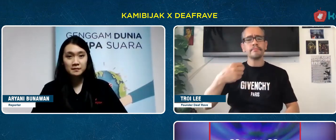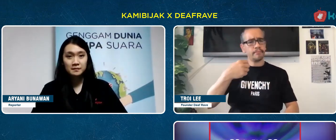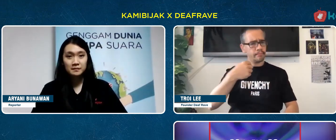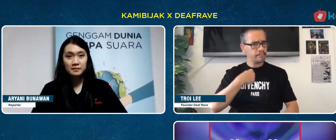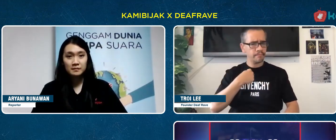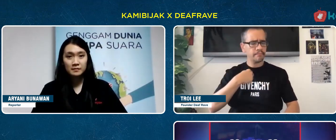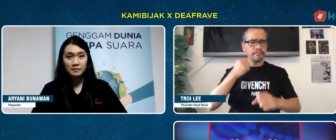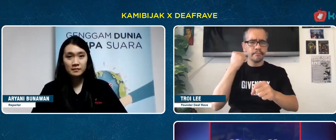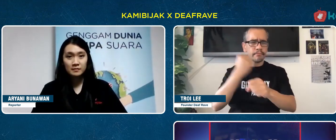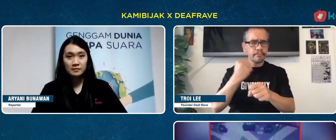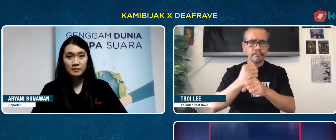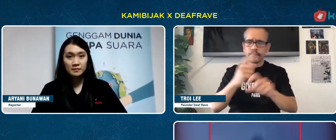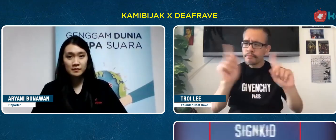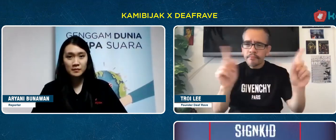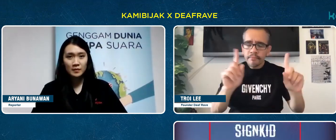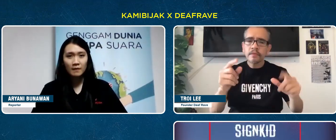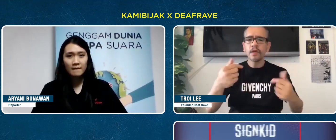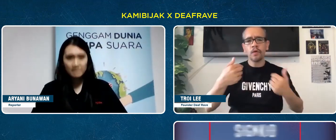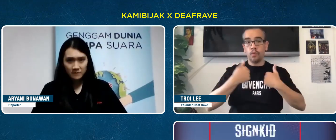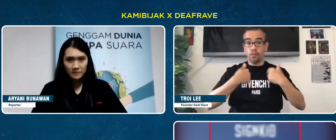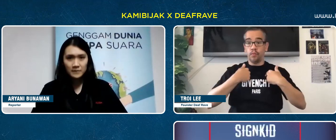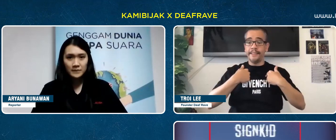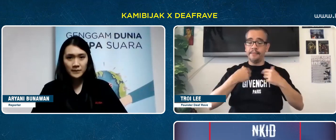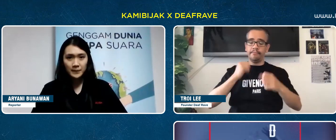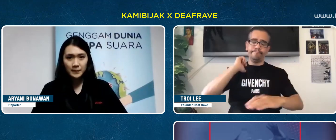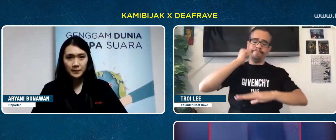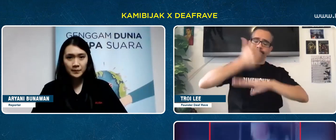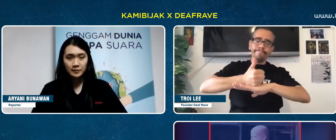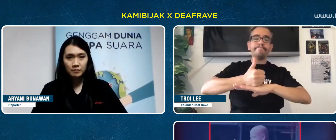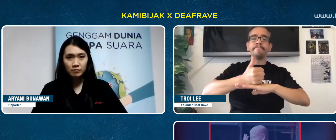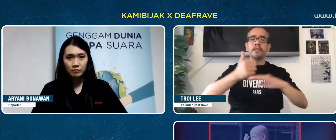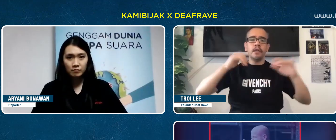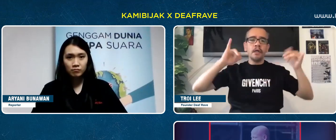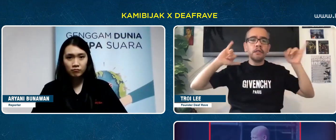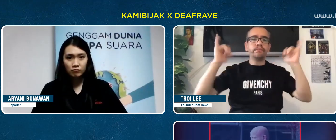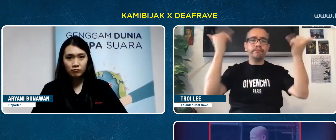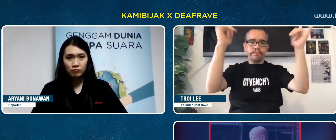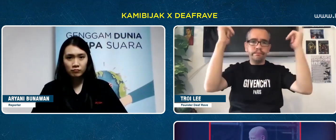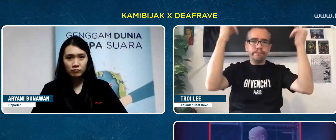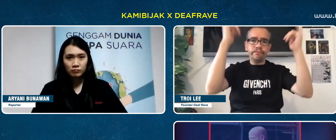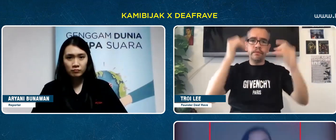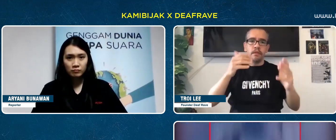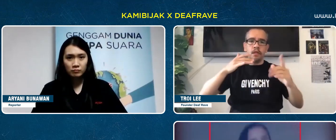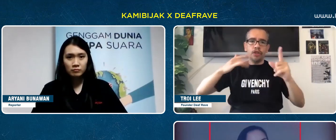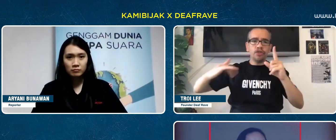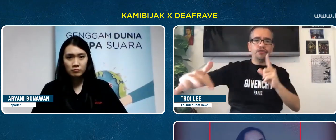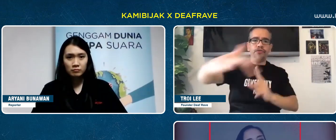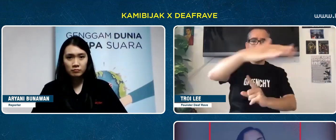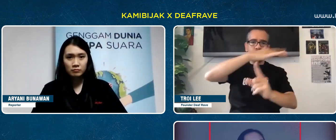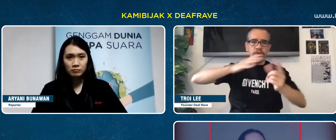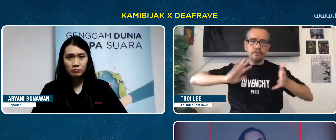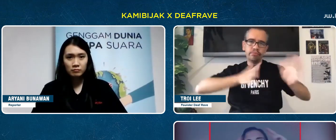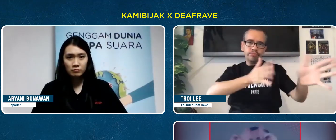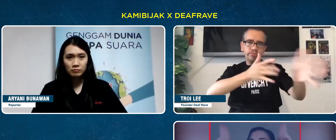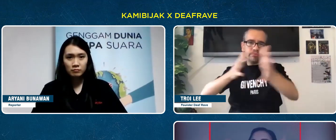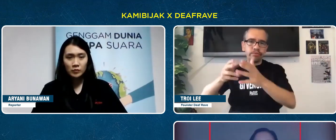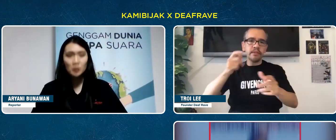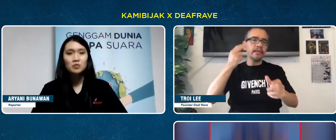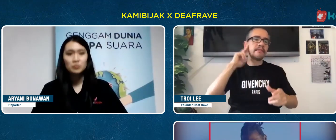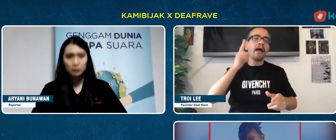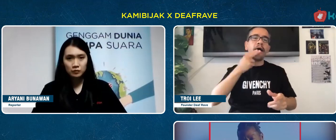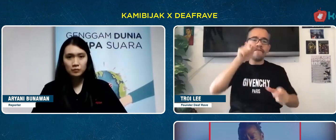My job focuses on outreach activities